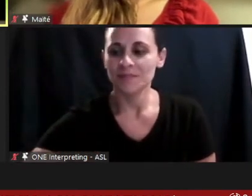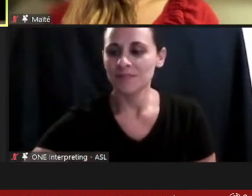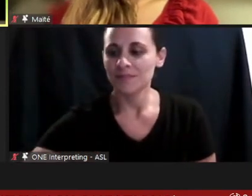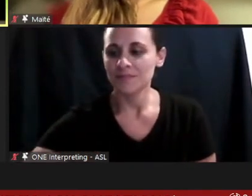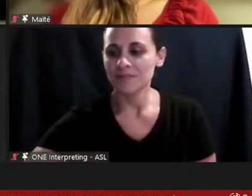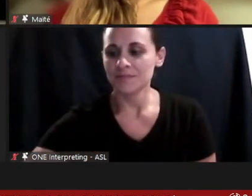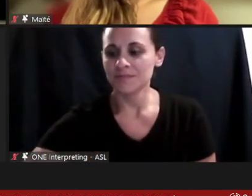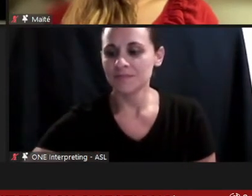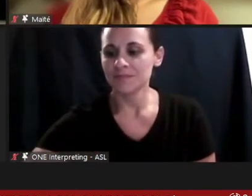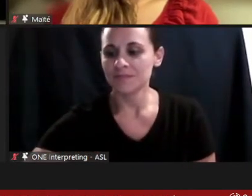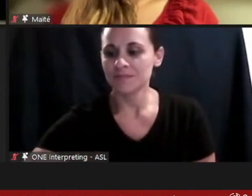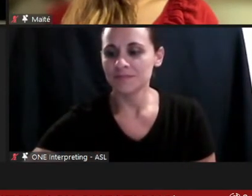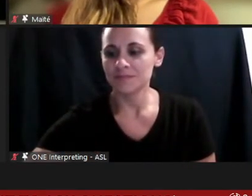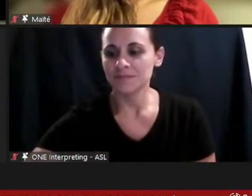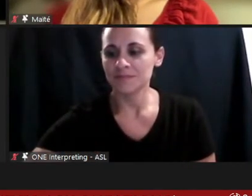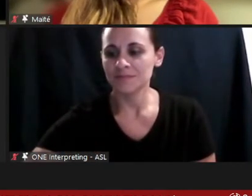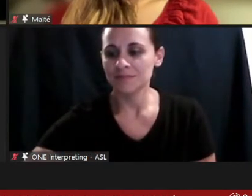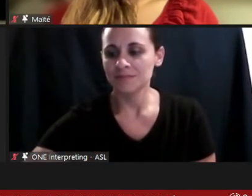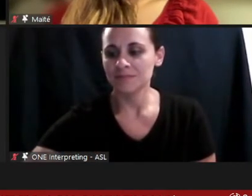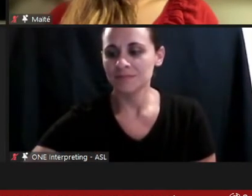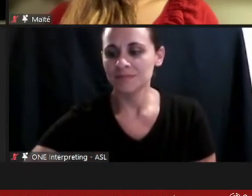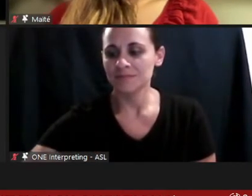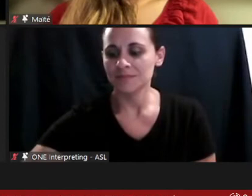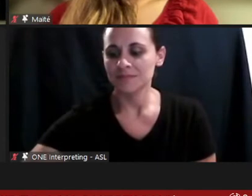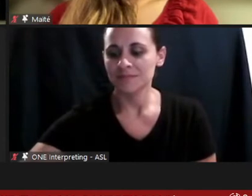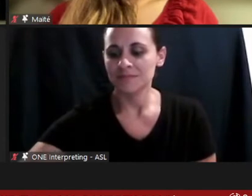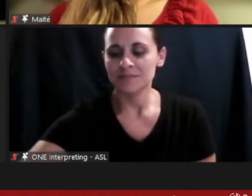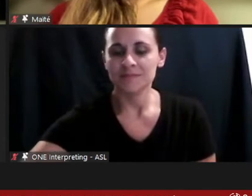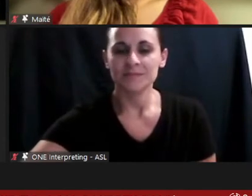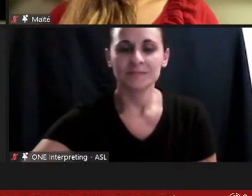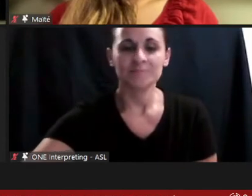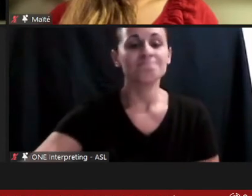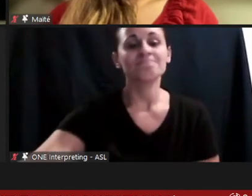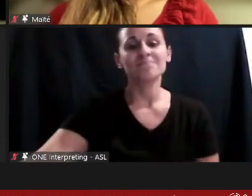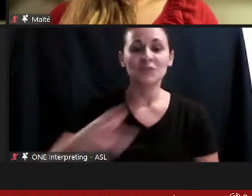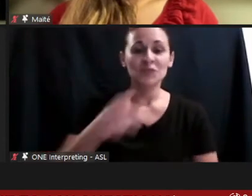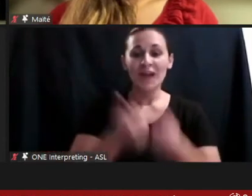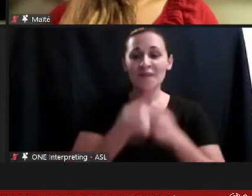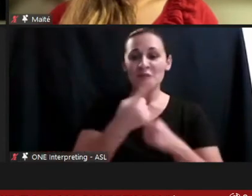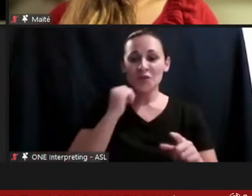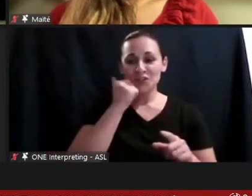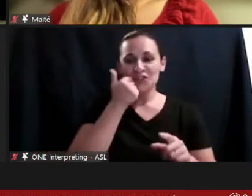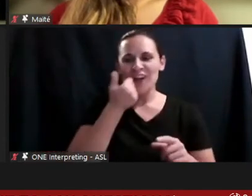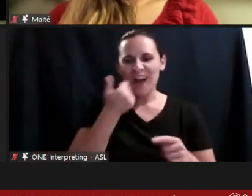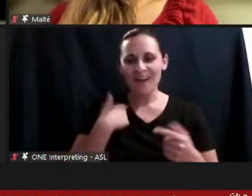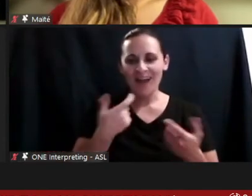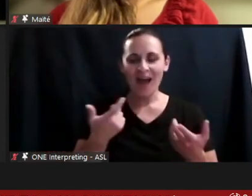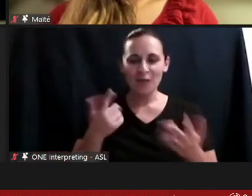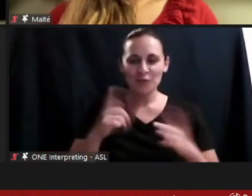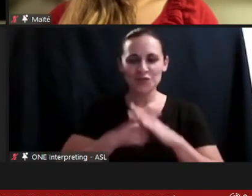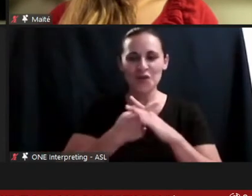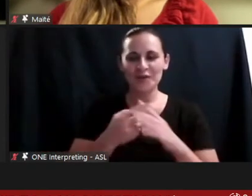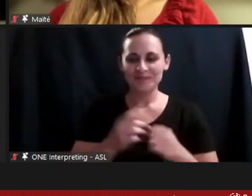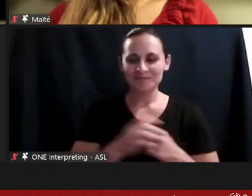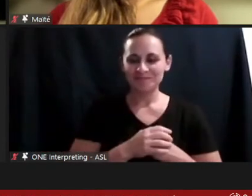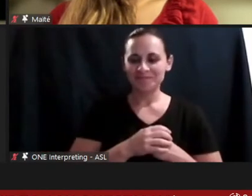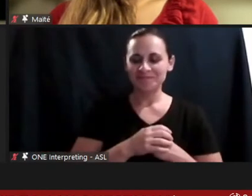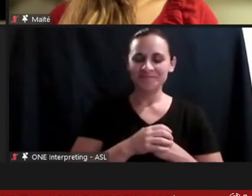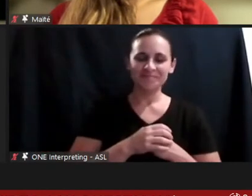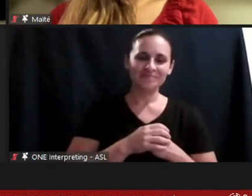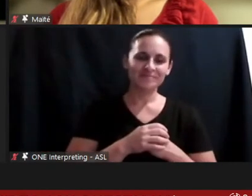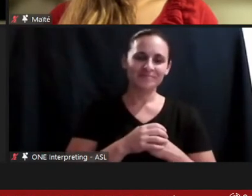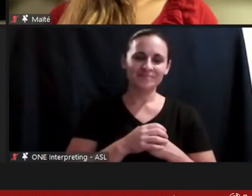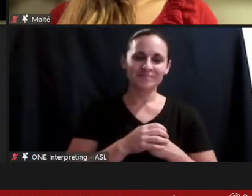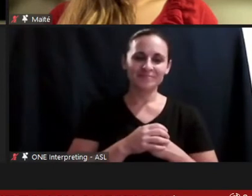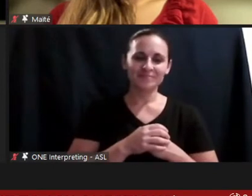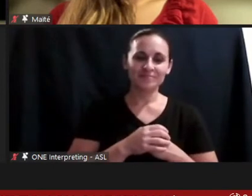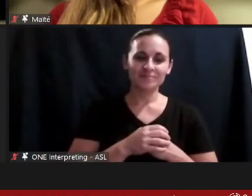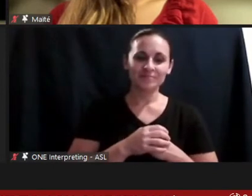I can start because everyone is shy. >>DR. DROST: What I say 1st is a thank you,